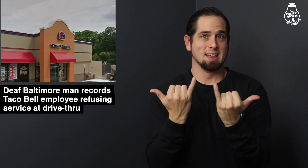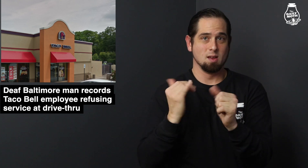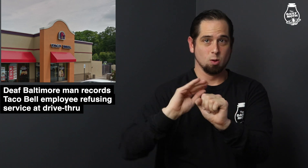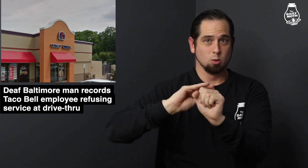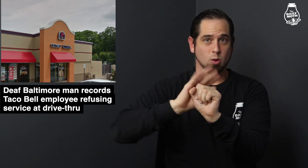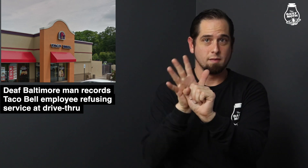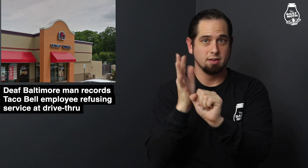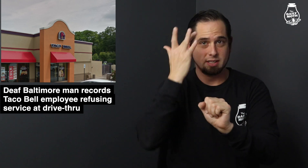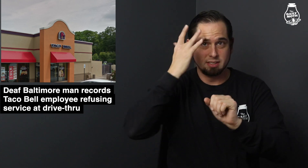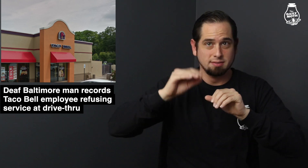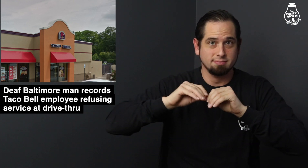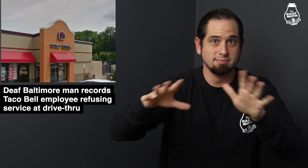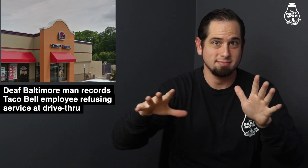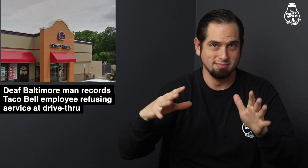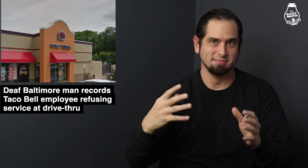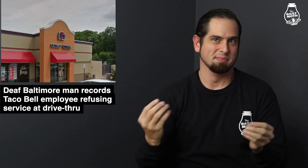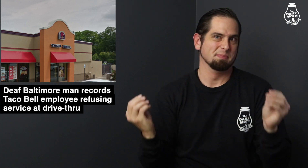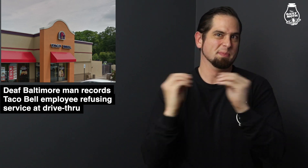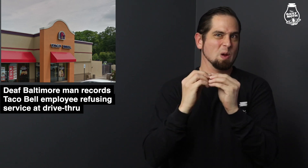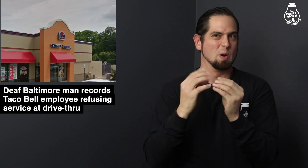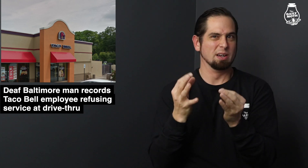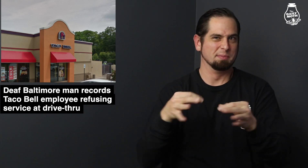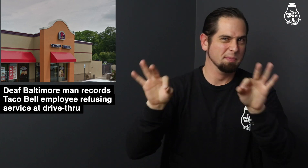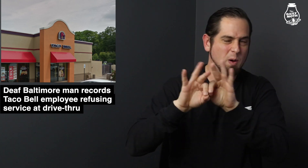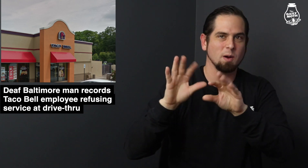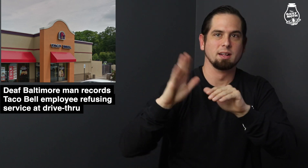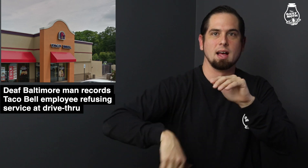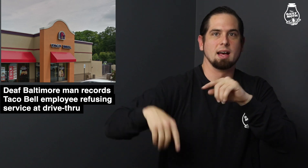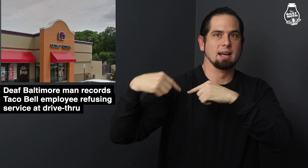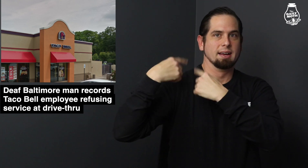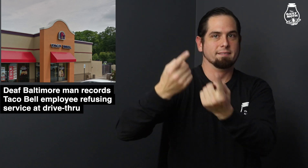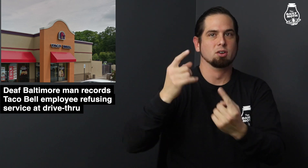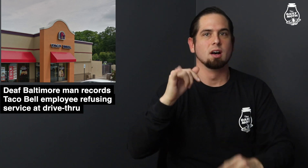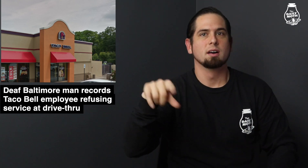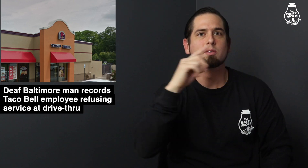With the coronavirus pandemic, it is more critical than ever